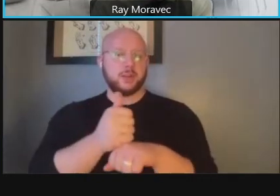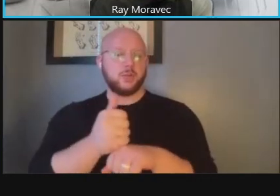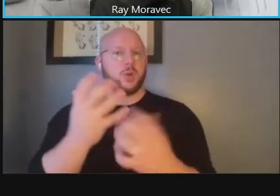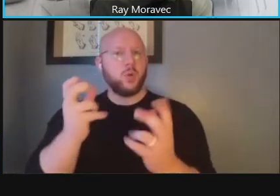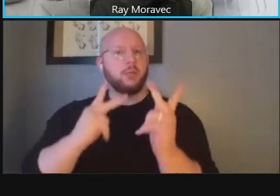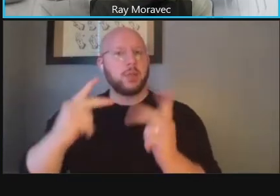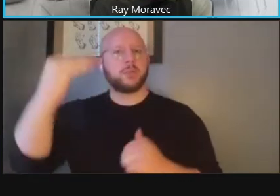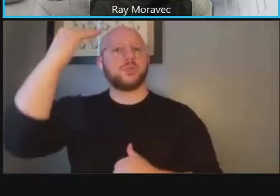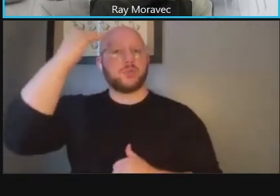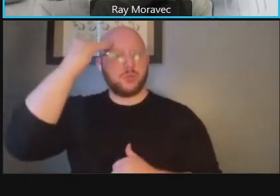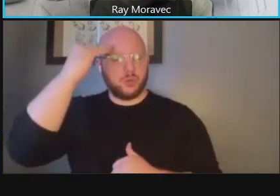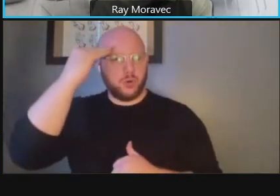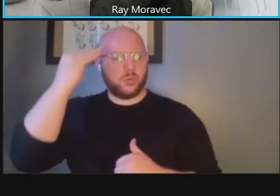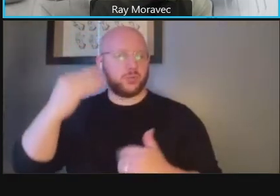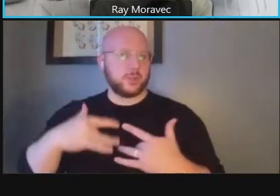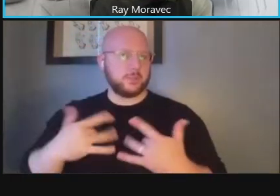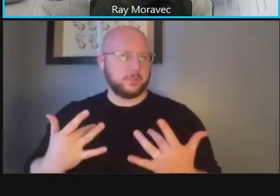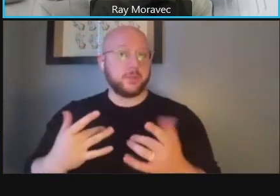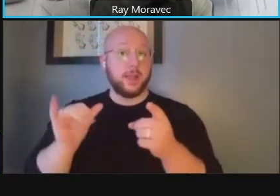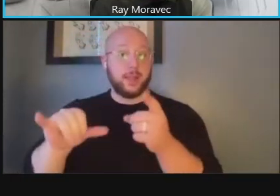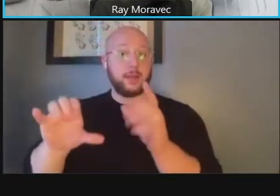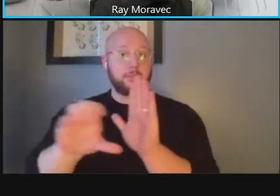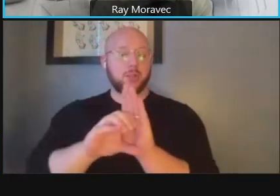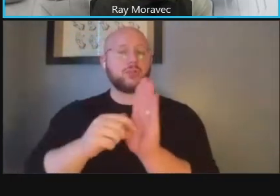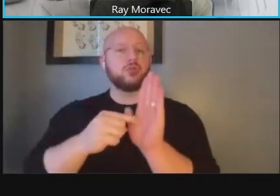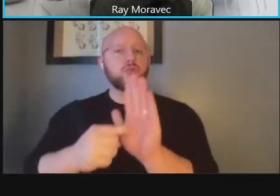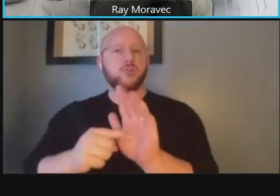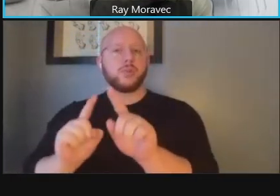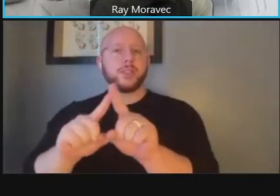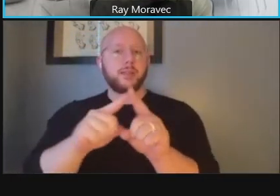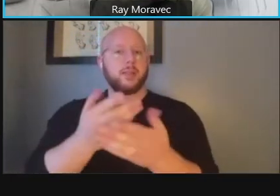this graphic sort of shows some of the different treatments but people often